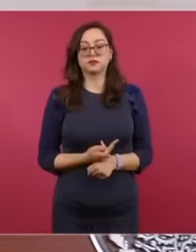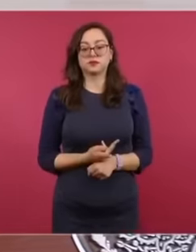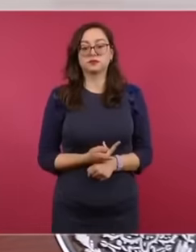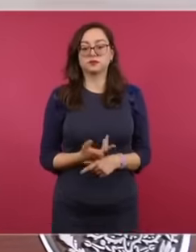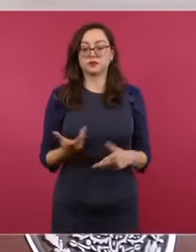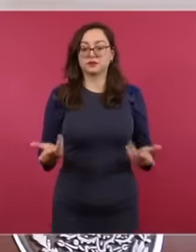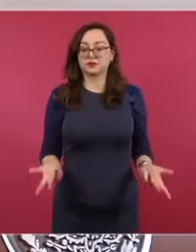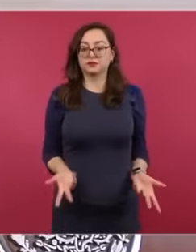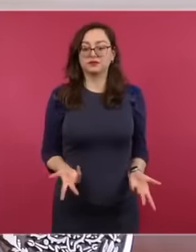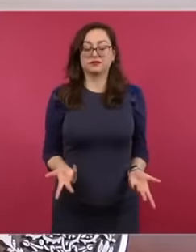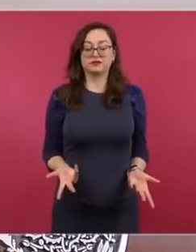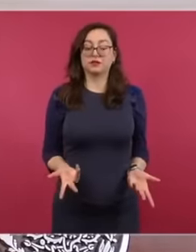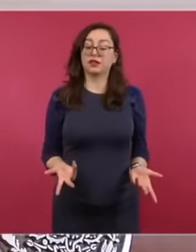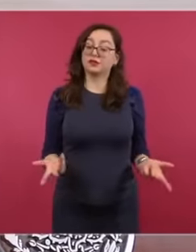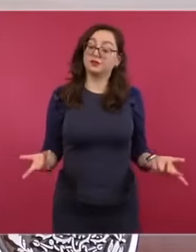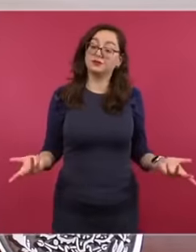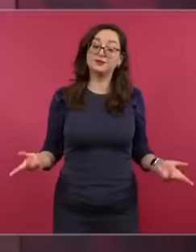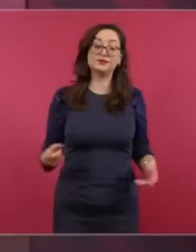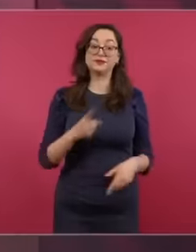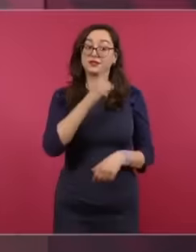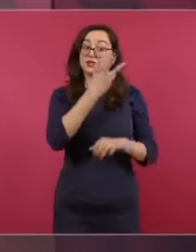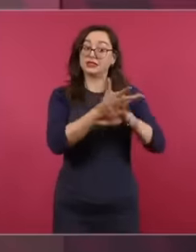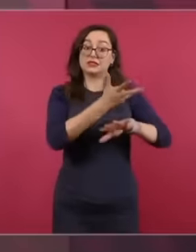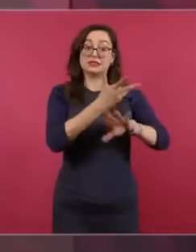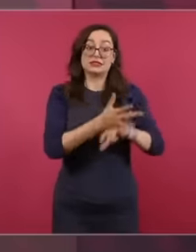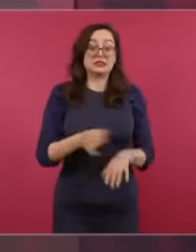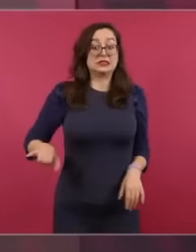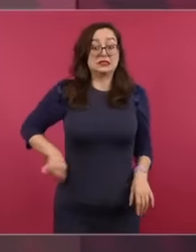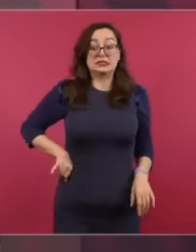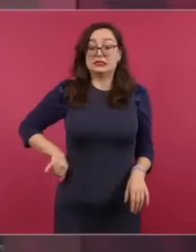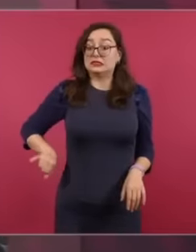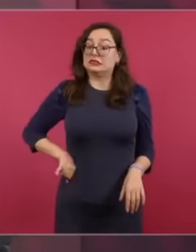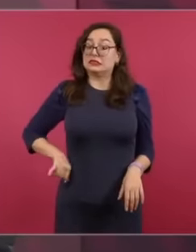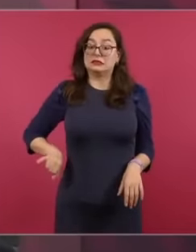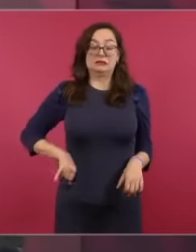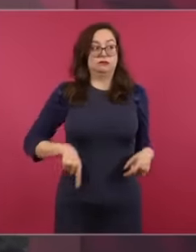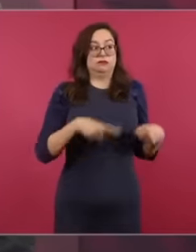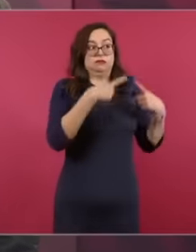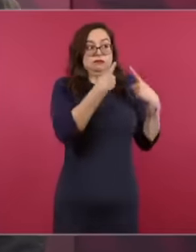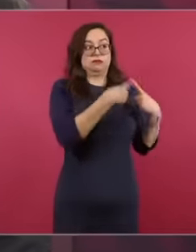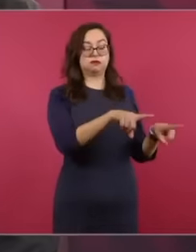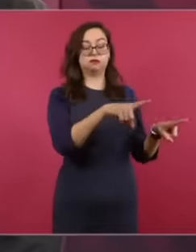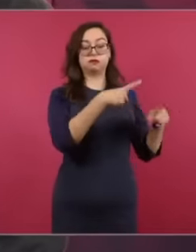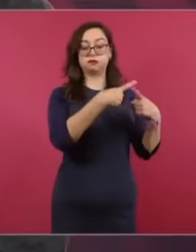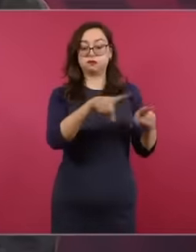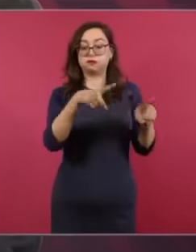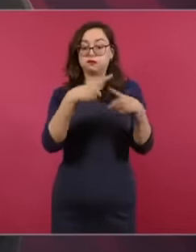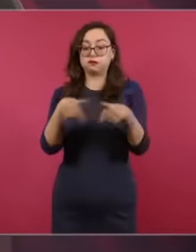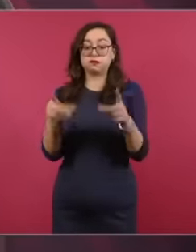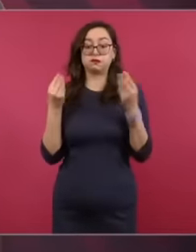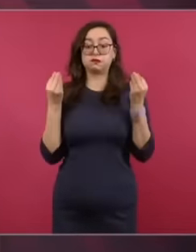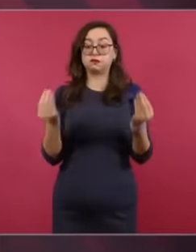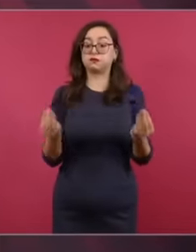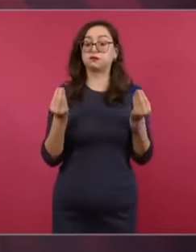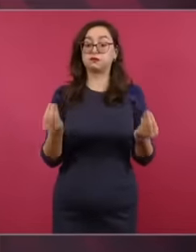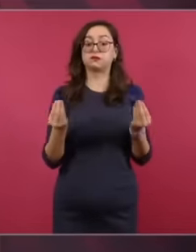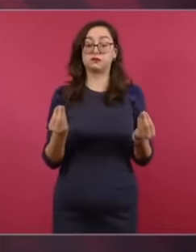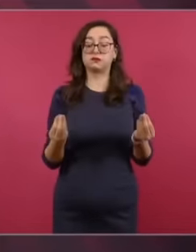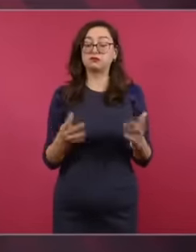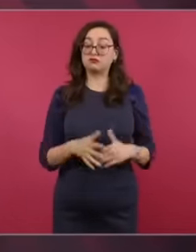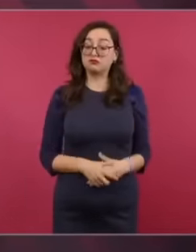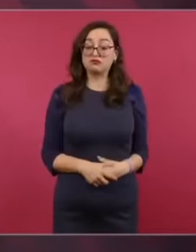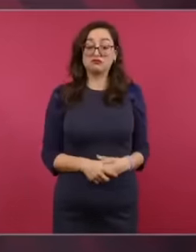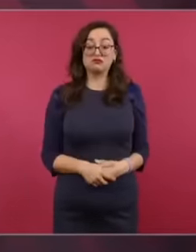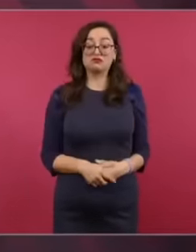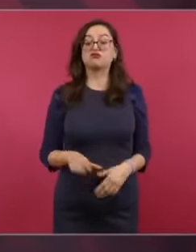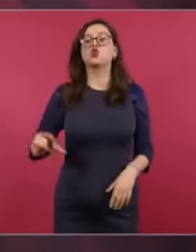interests and one thing is the government and another thing is